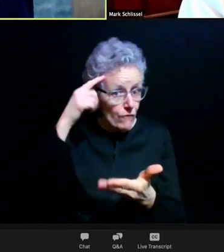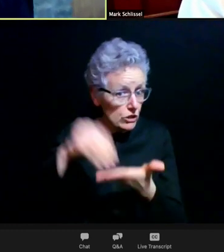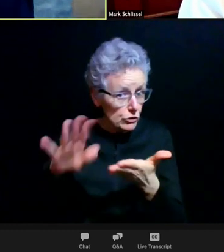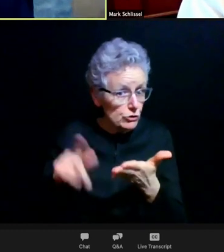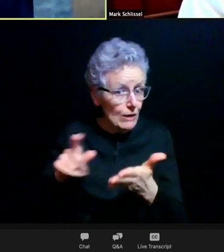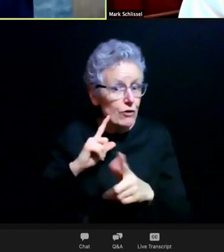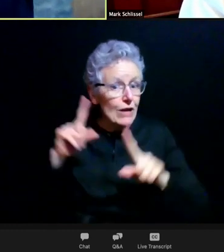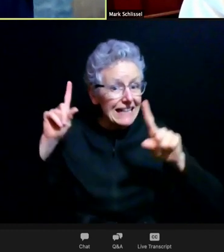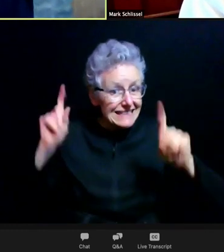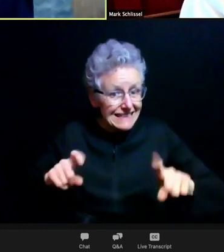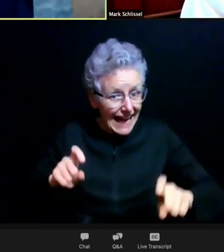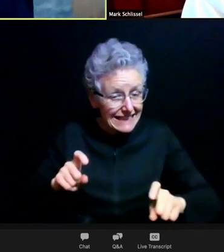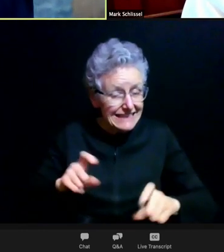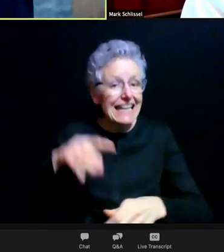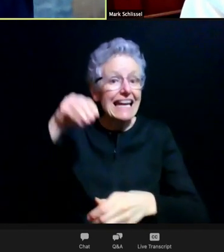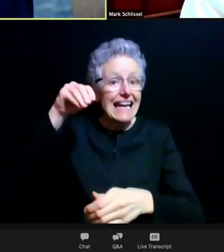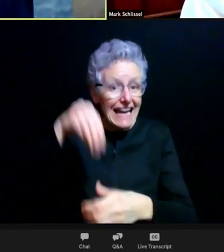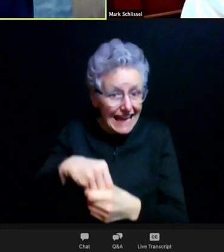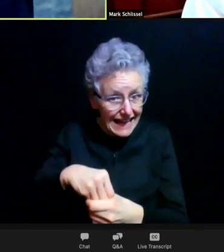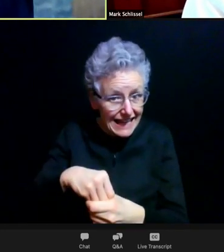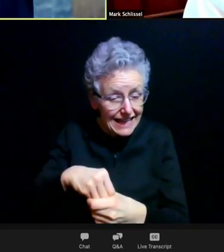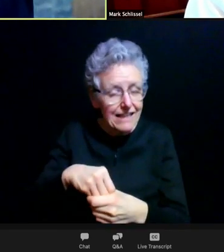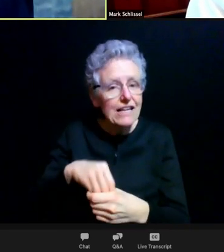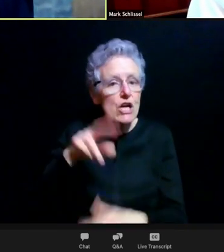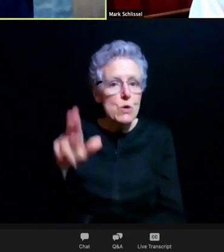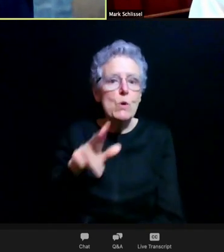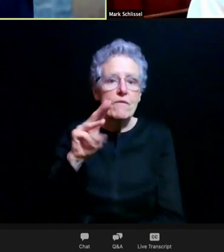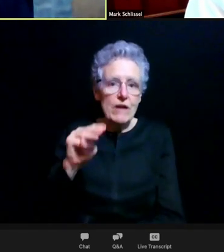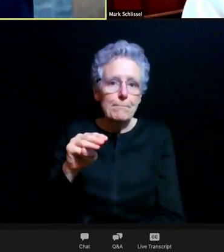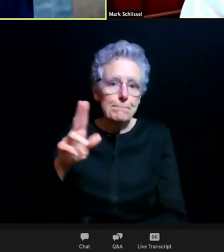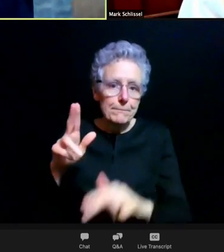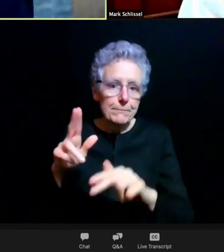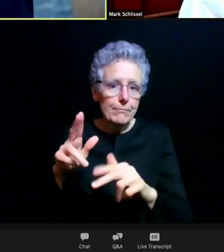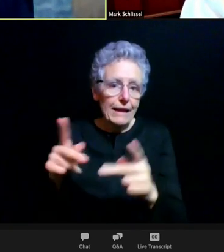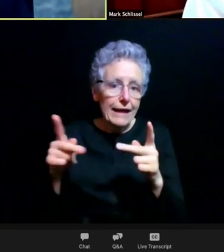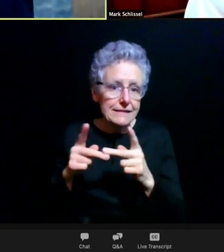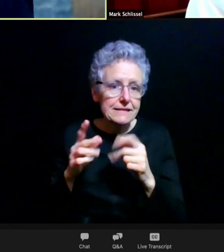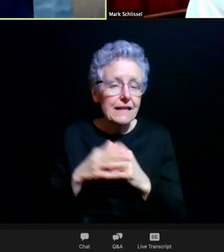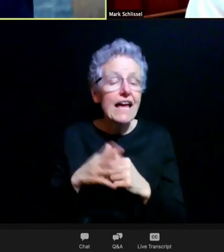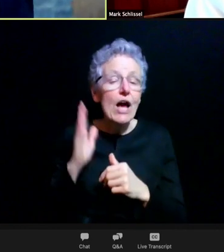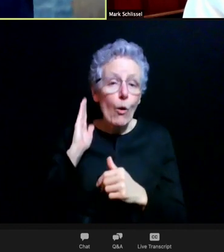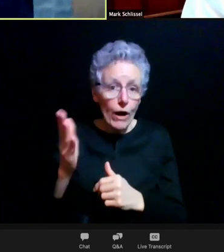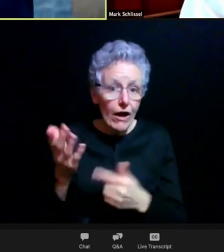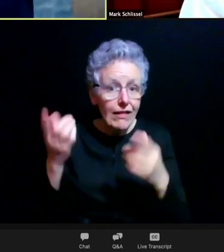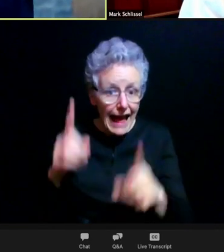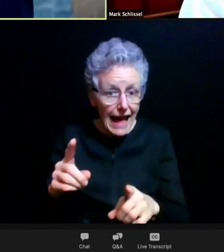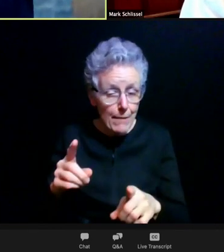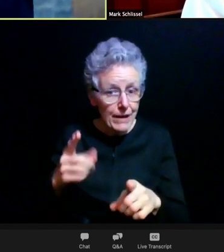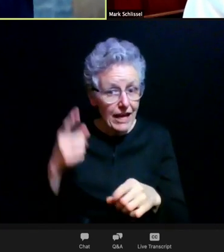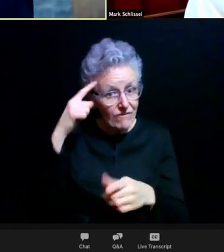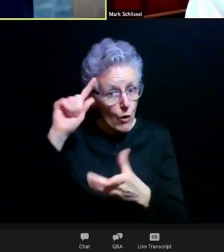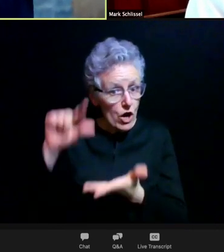This is gonna come up for commencement. So hang tight, more details to come. I think people are really thinking